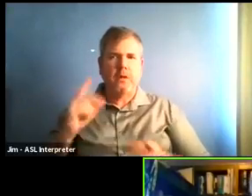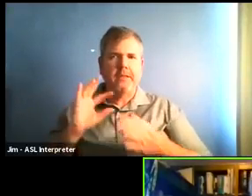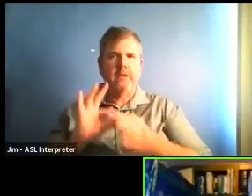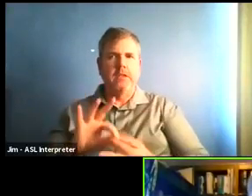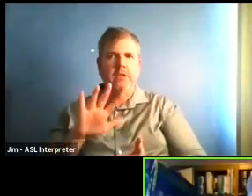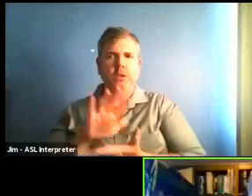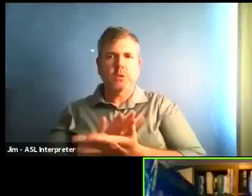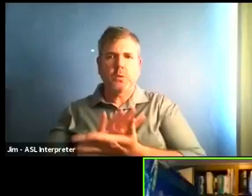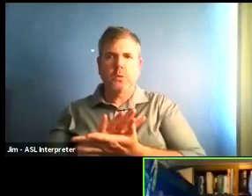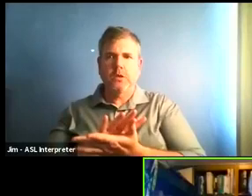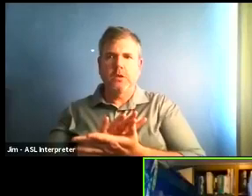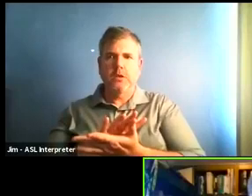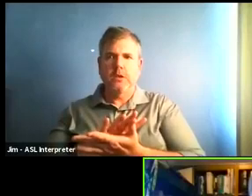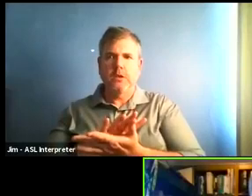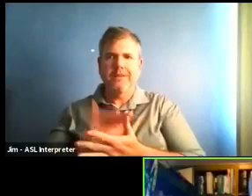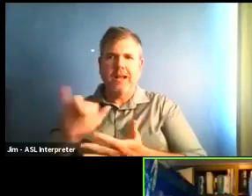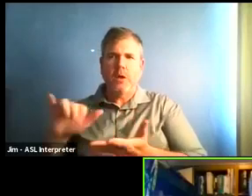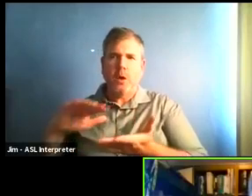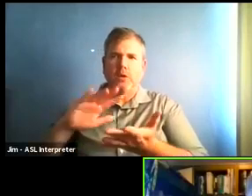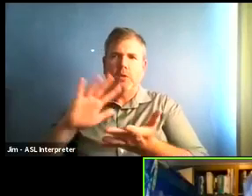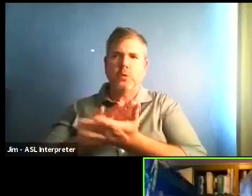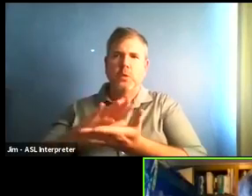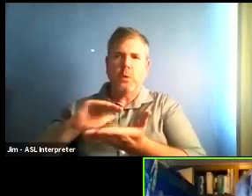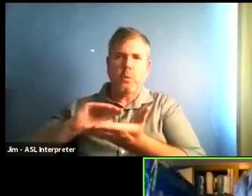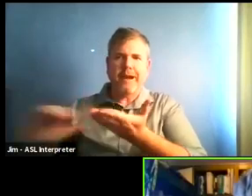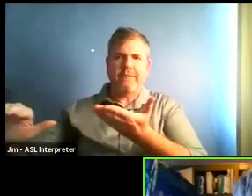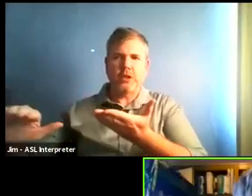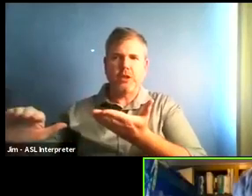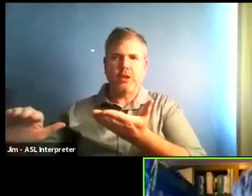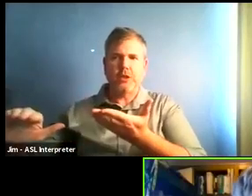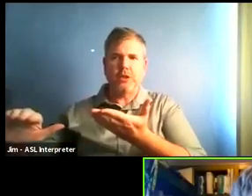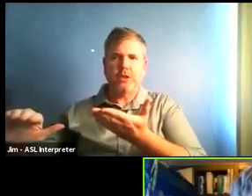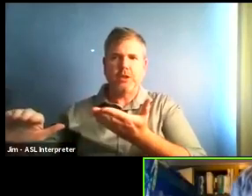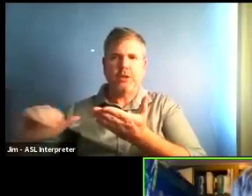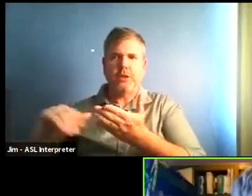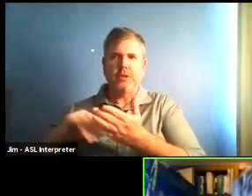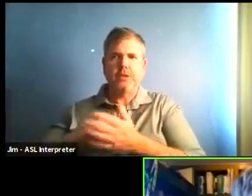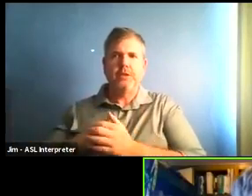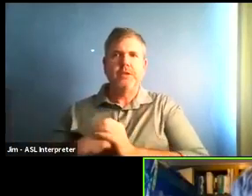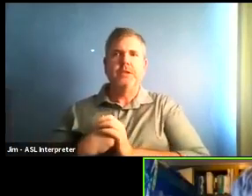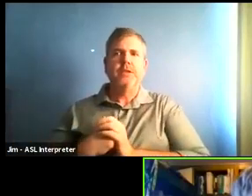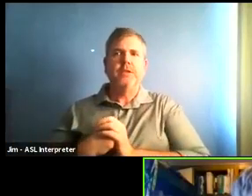reviewing as late last week, how long does it take to review a single waiver and how